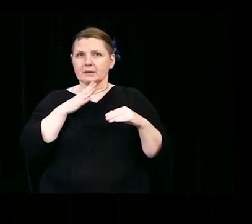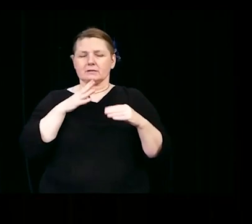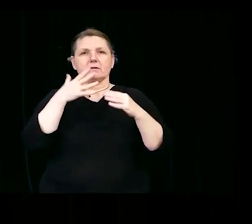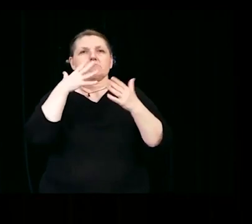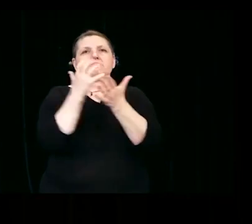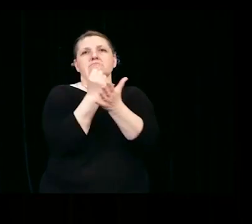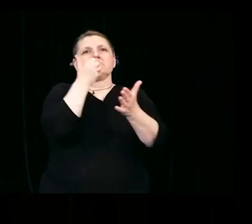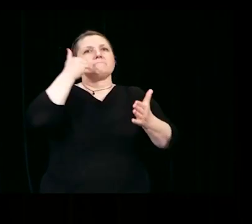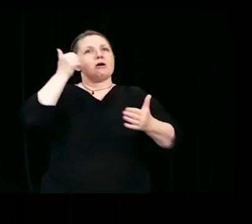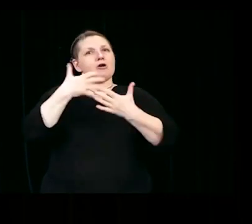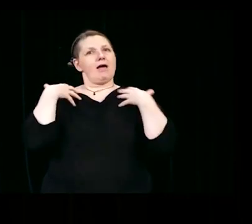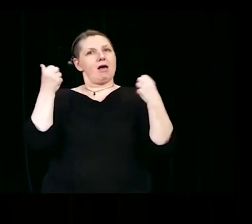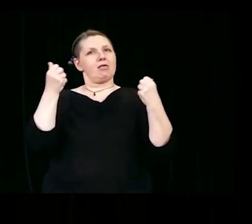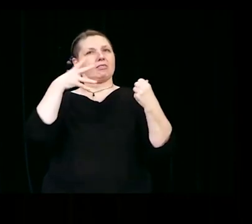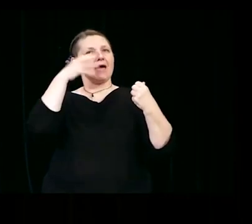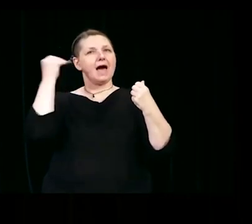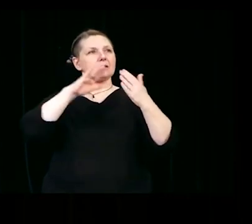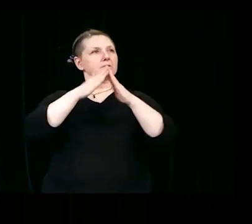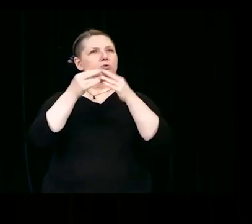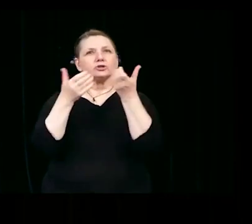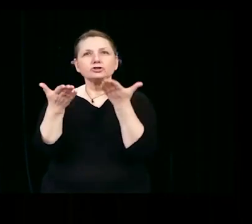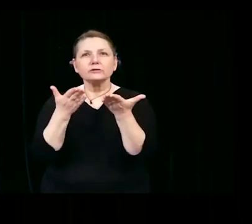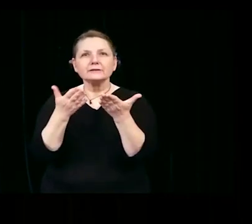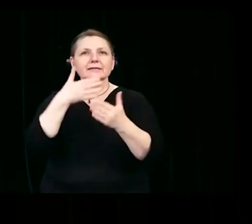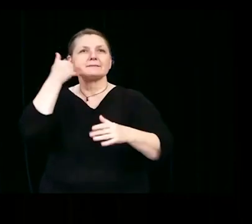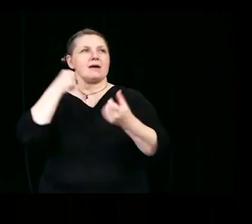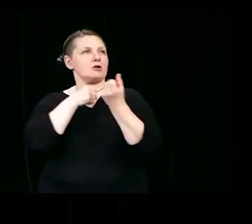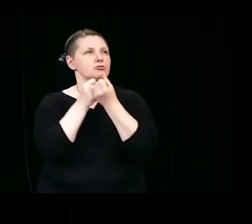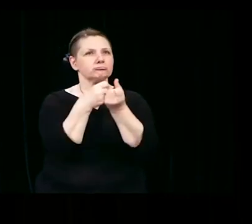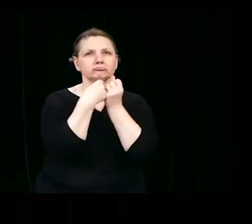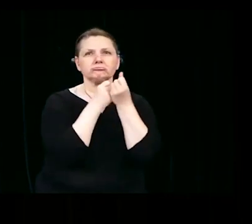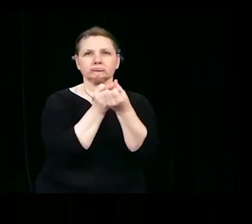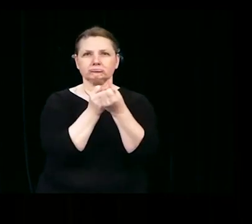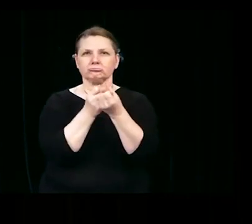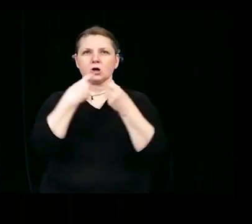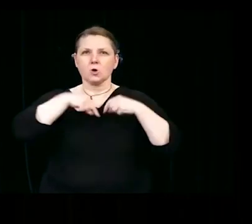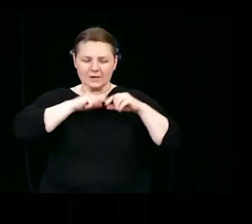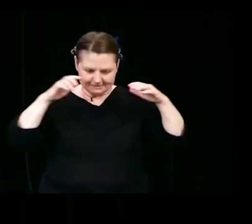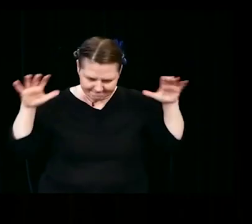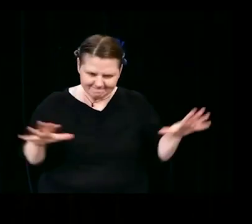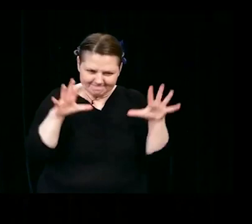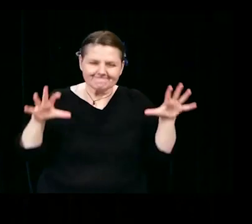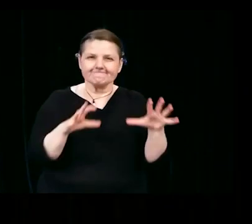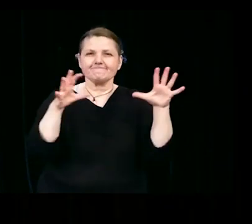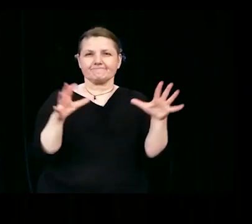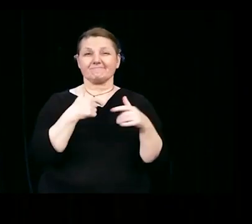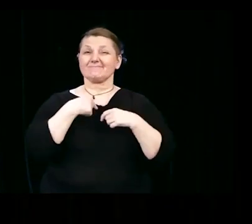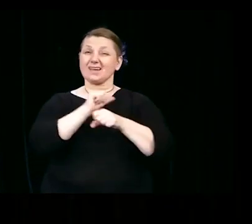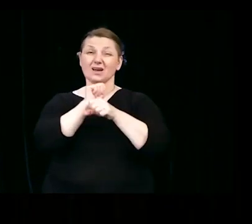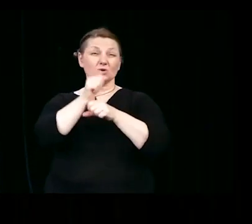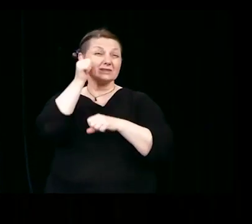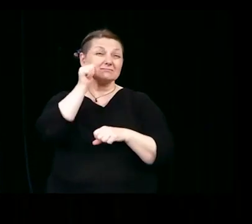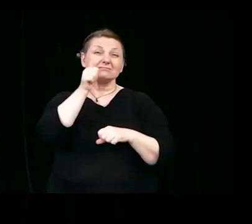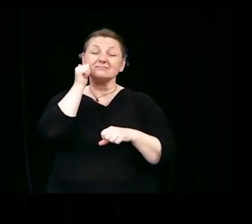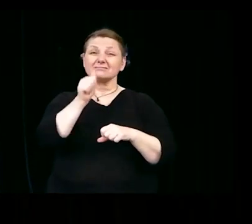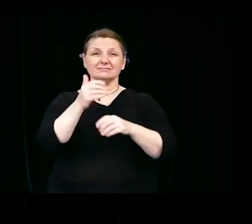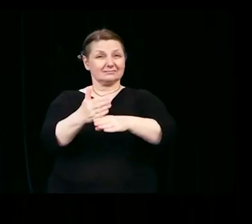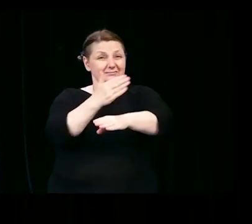therapeutic services, and community support. I work every day to make the world a better place for my nena